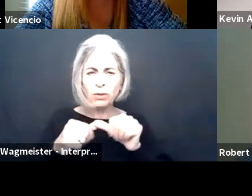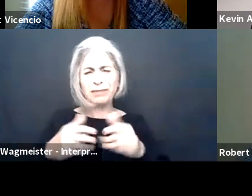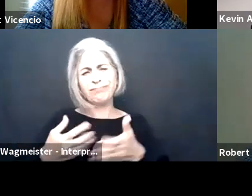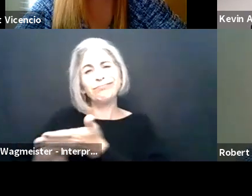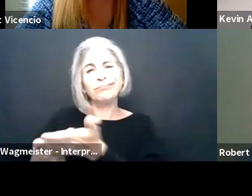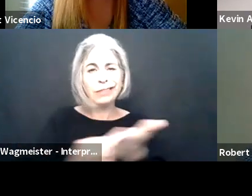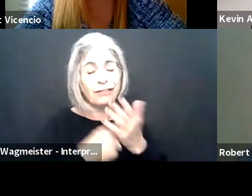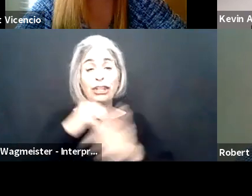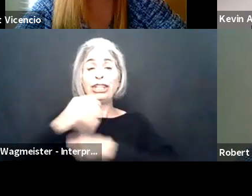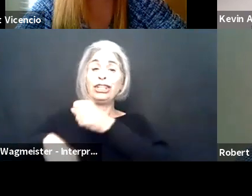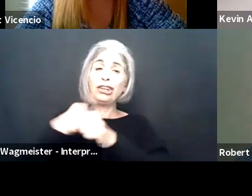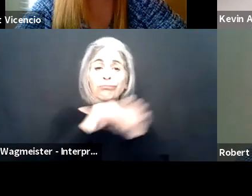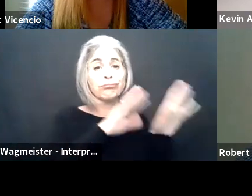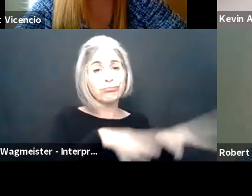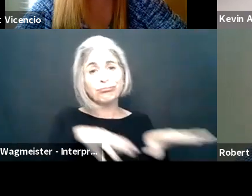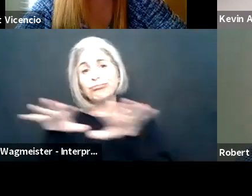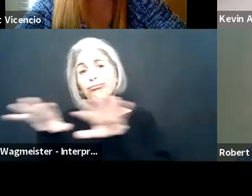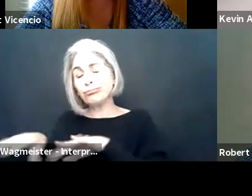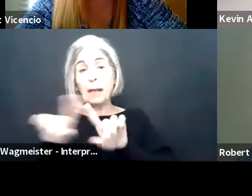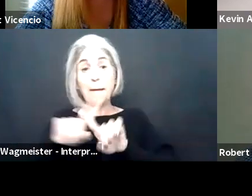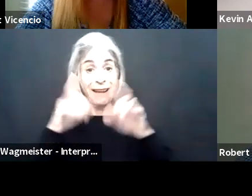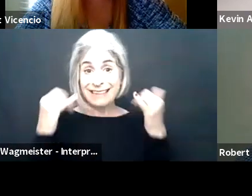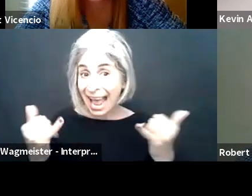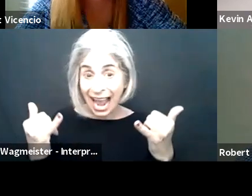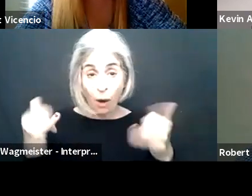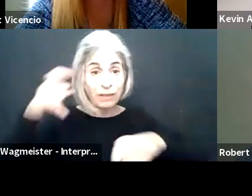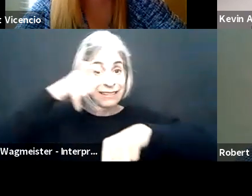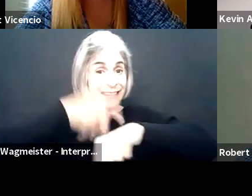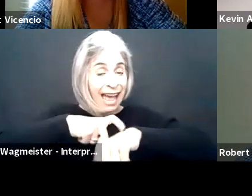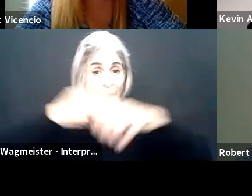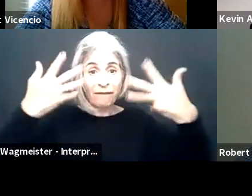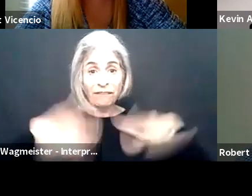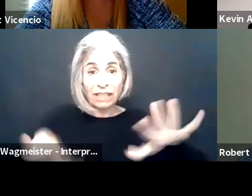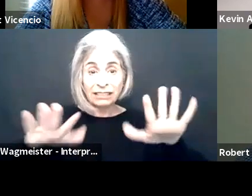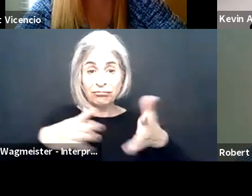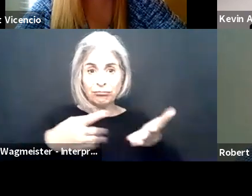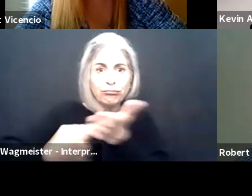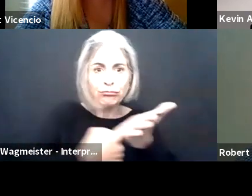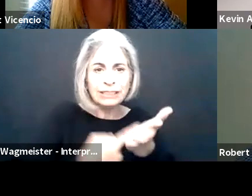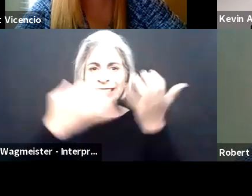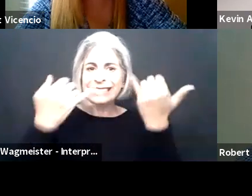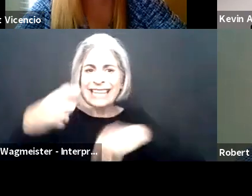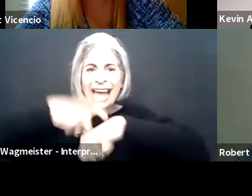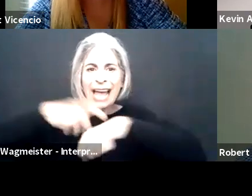our mantra. We've been talking it about that for years, but universal accessibility is age.